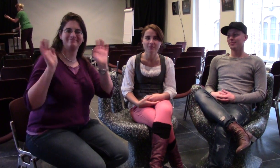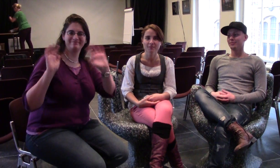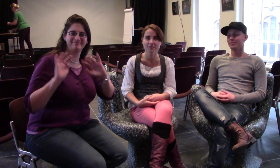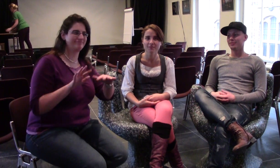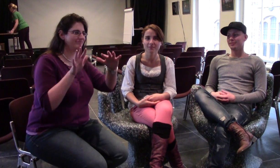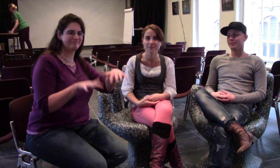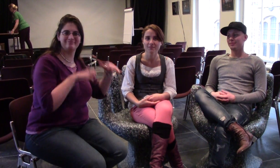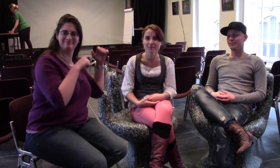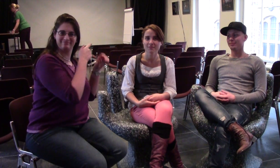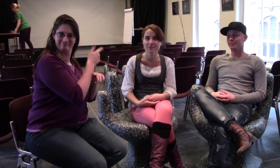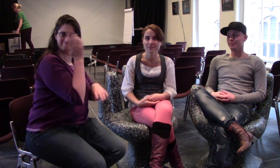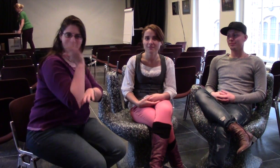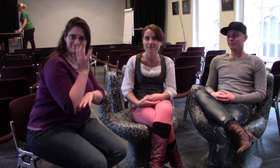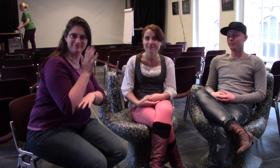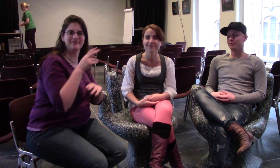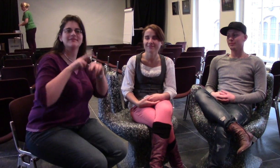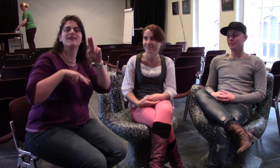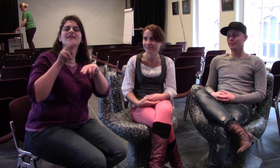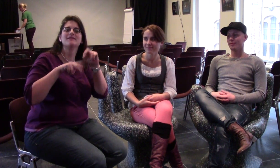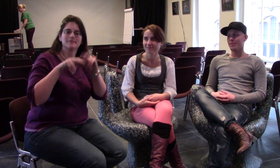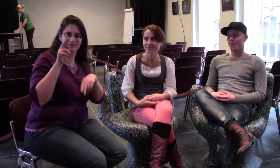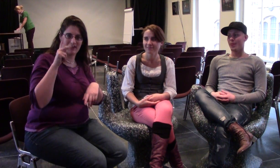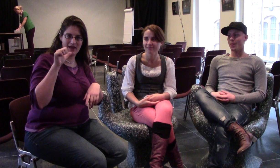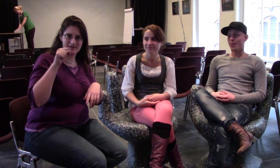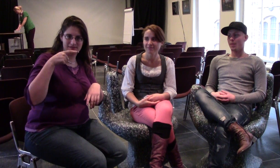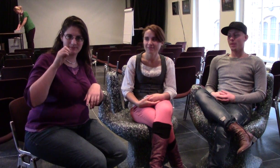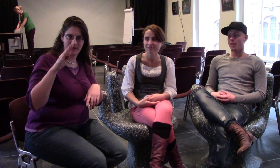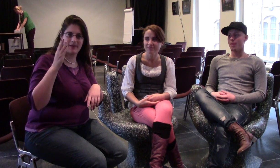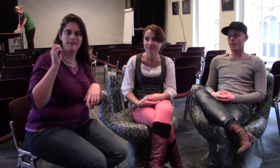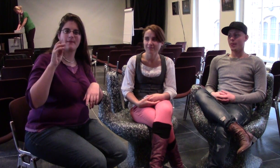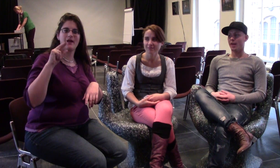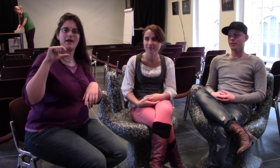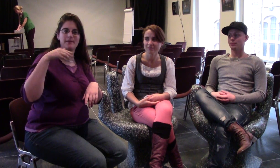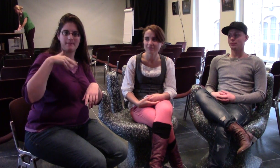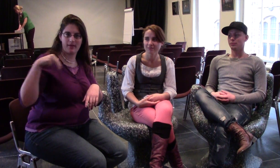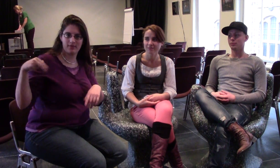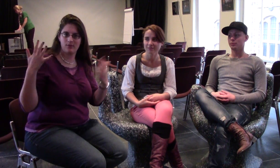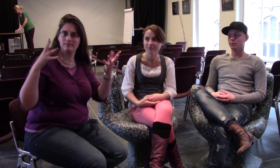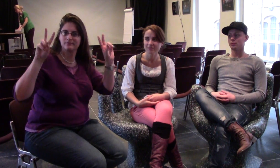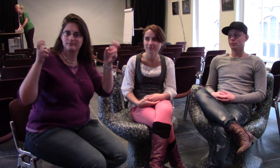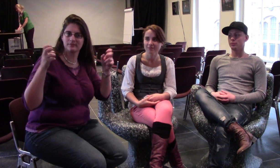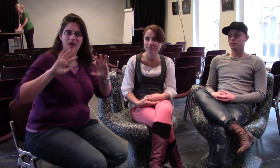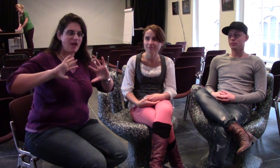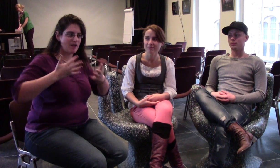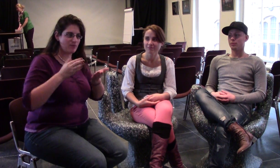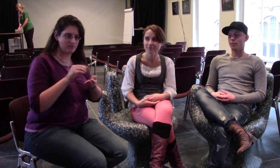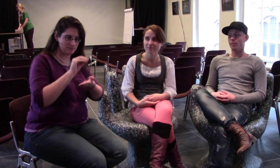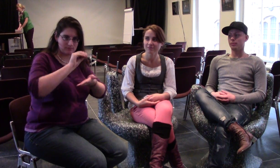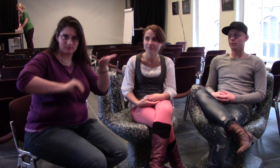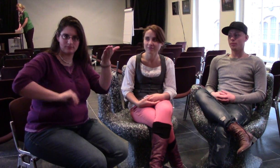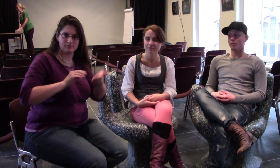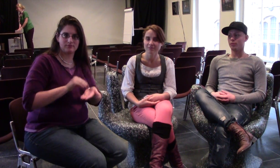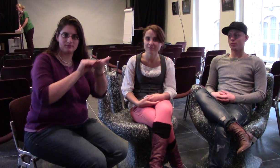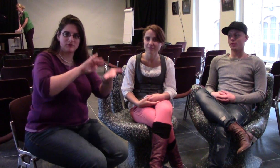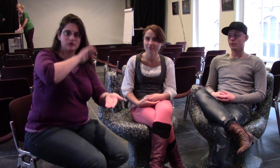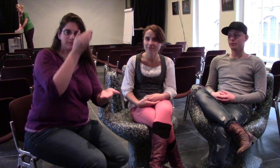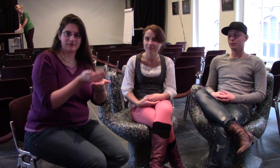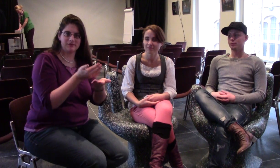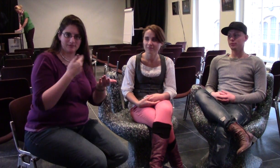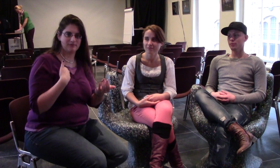Hello, we've just watched Kasper's presentation on LFA about creating proposal that will gain required funds.